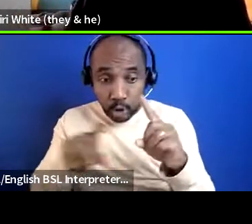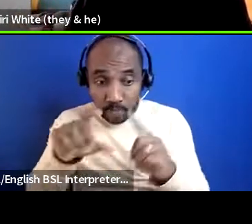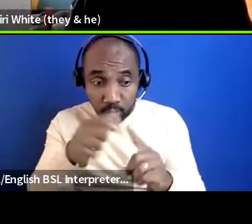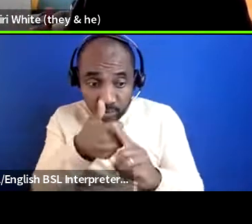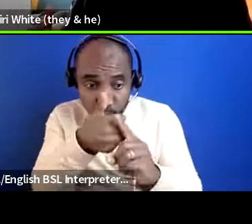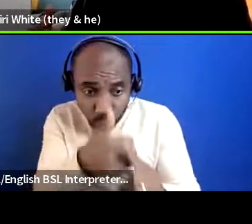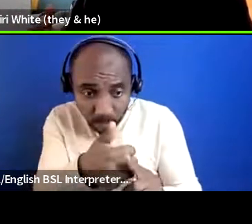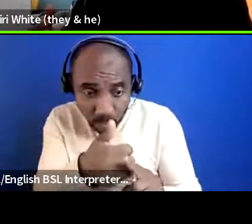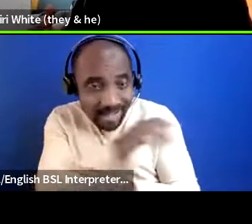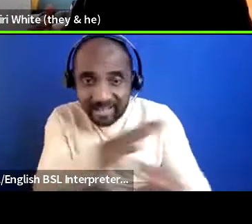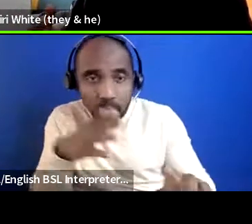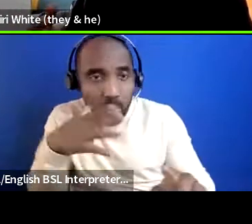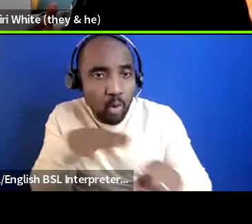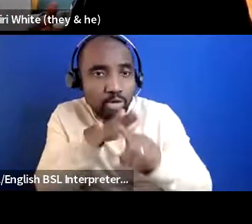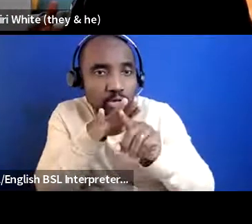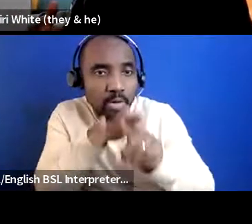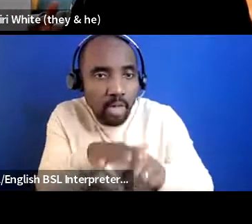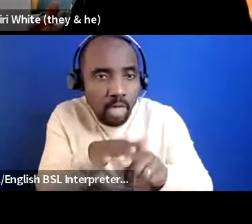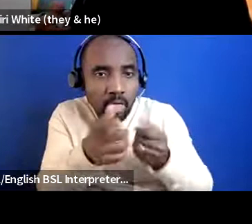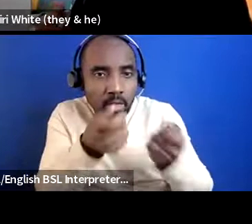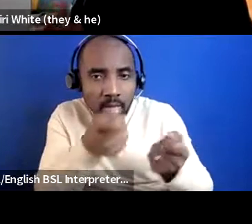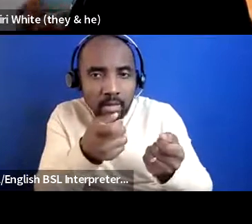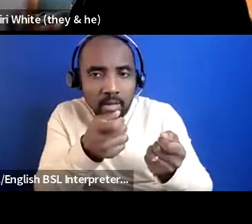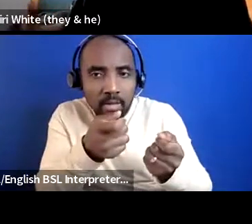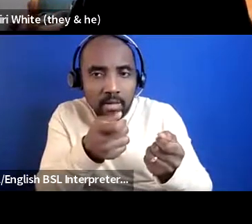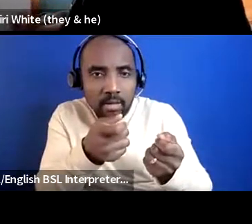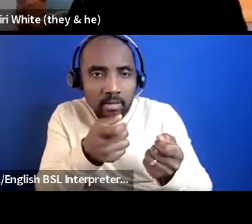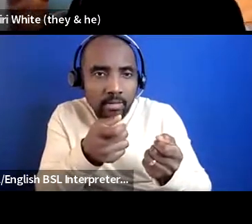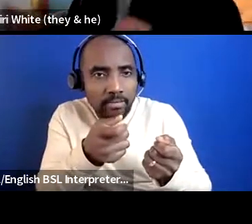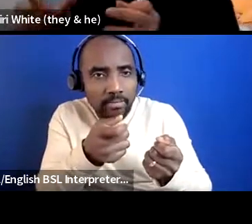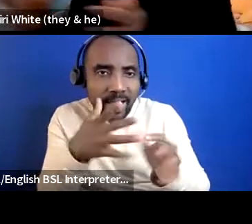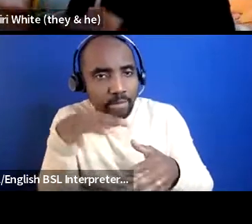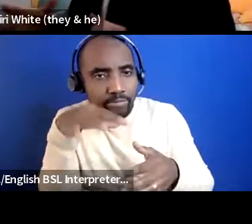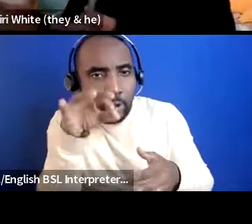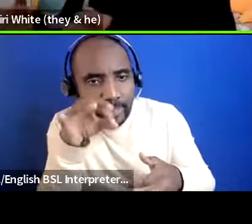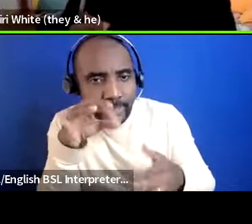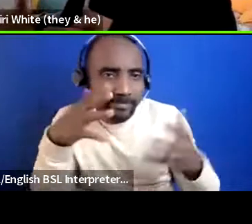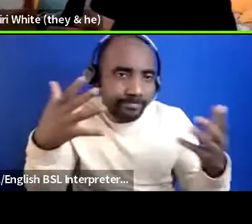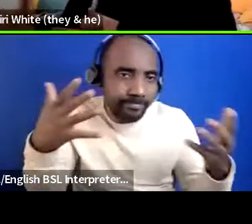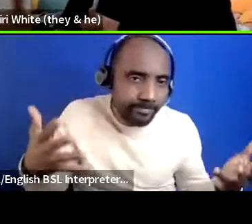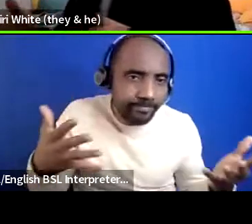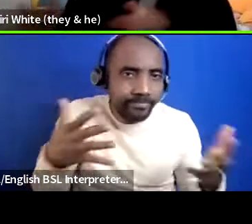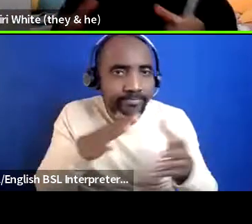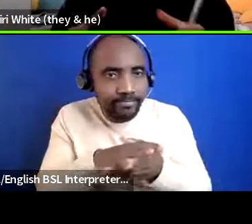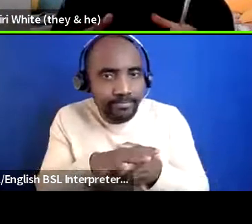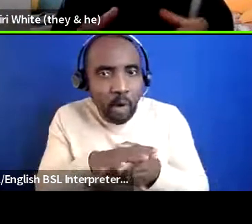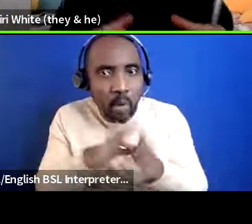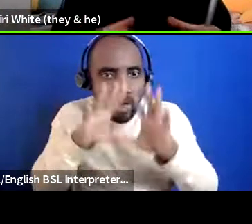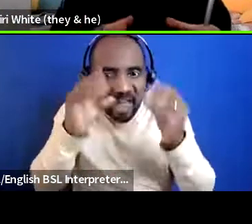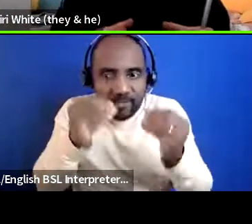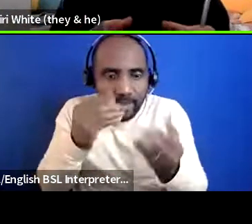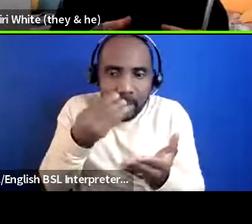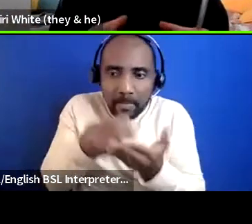you know um not not wanting to either super monetize everything and also not wanting to